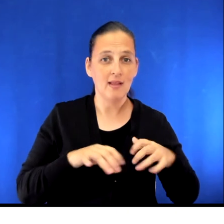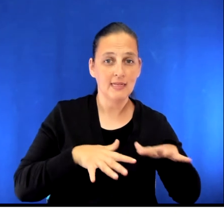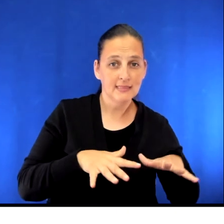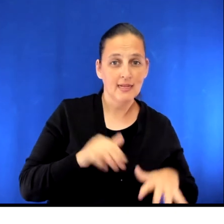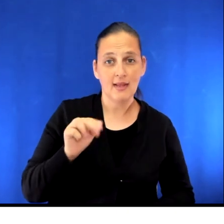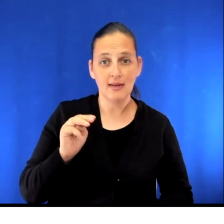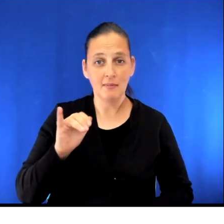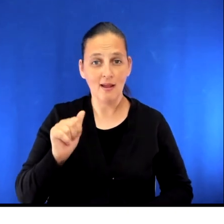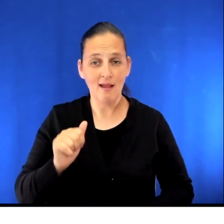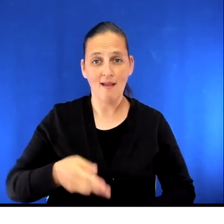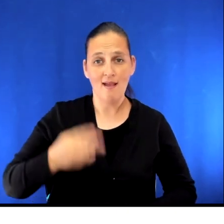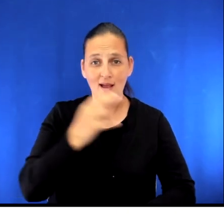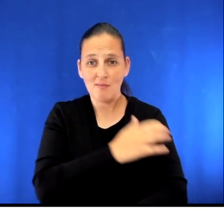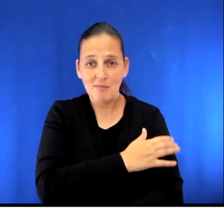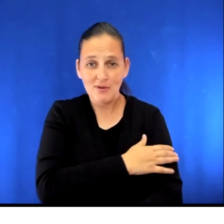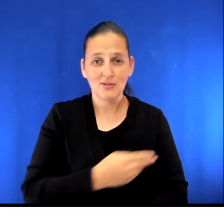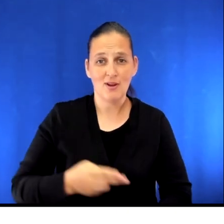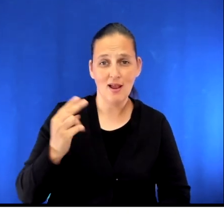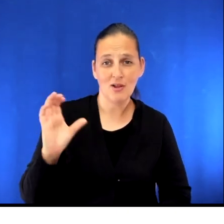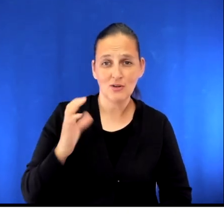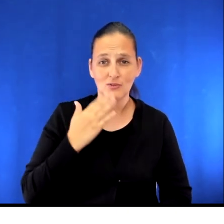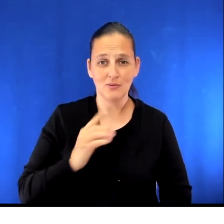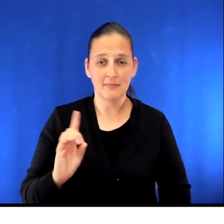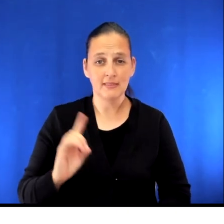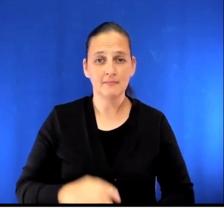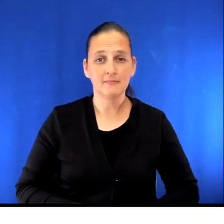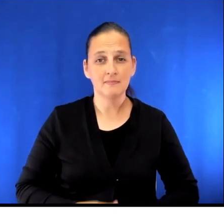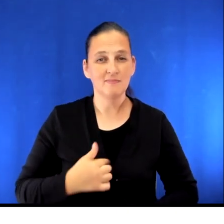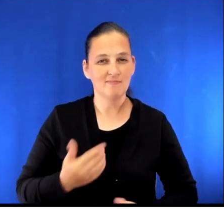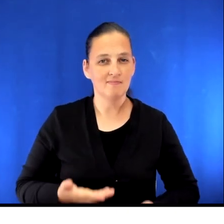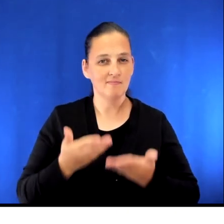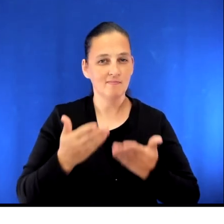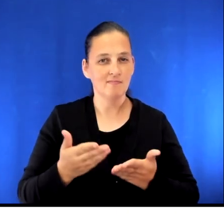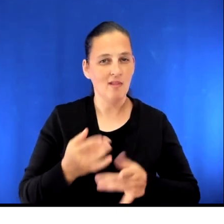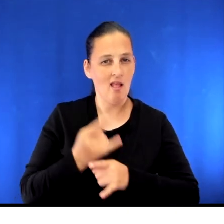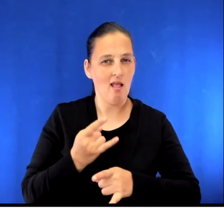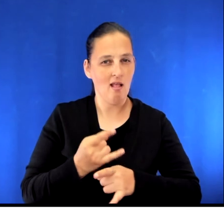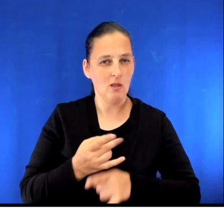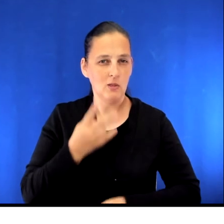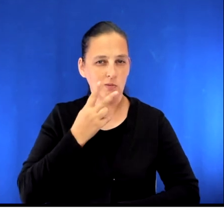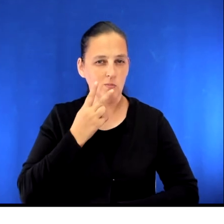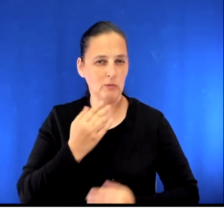anemia, high blood pressure, high cholesterol and diabetes. We also recommend limiting alcohol consumption and smoking.